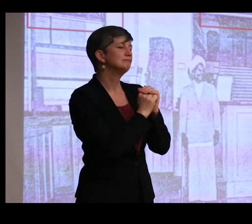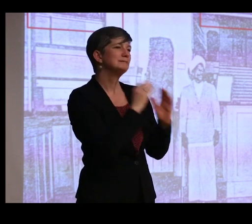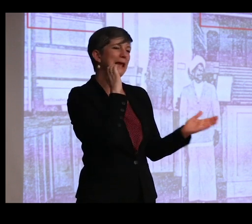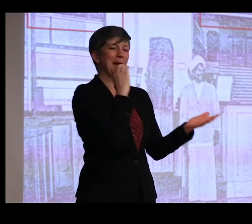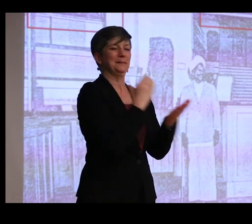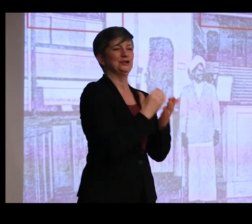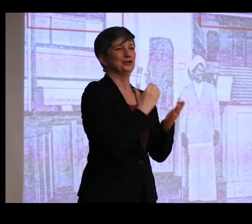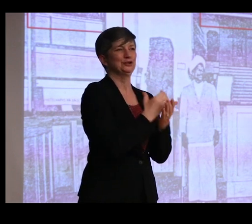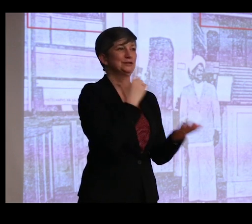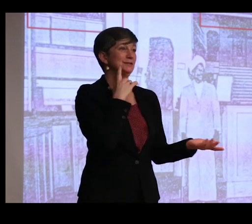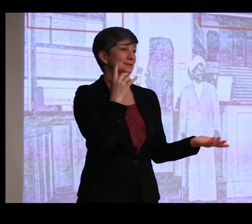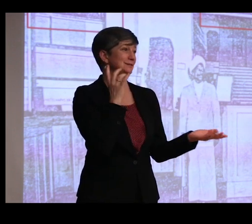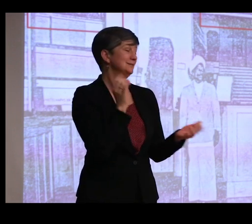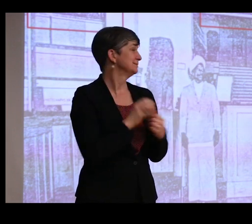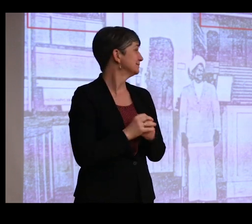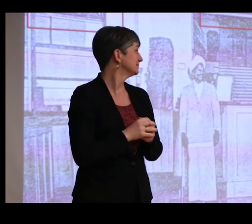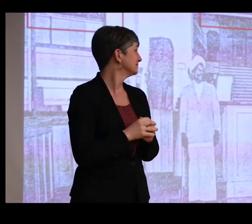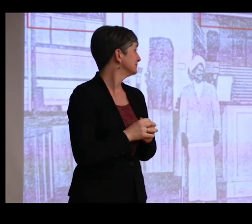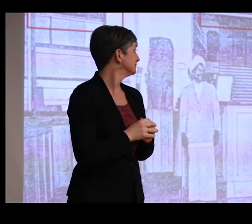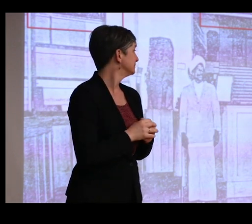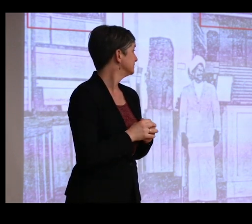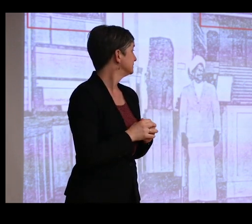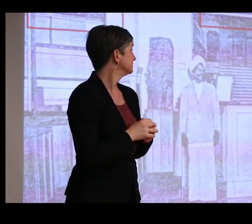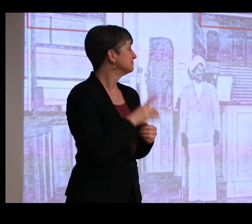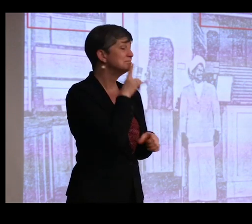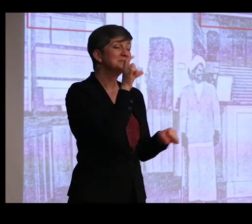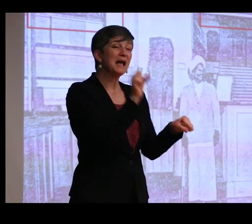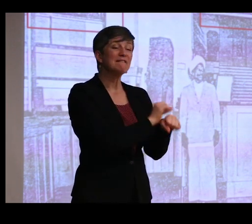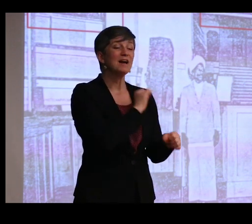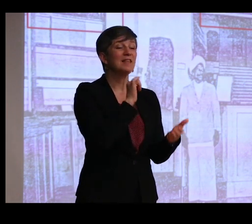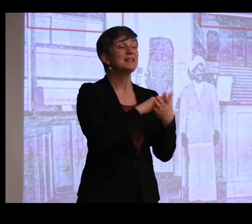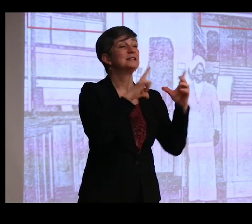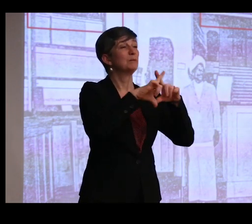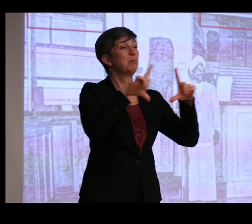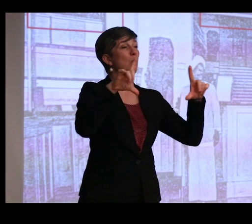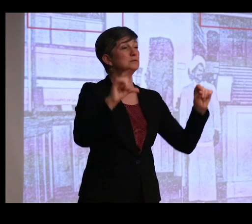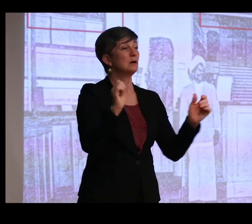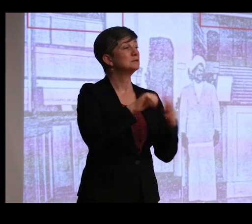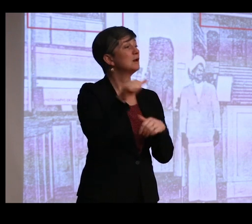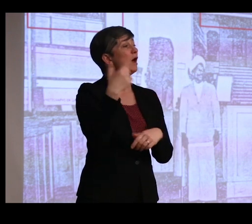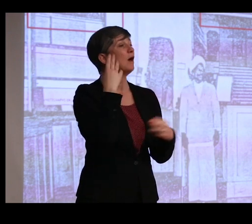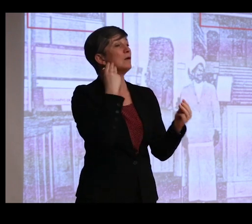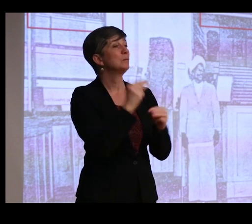portable devotional images. In fact, these postcards and other museum publications